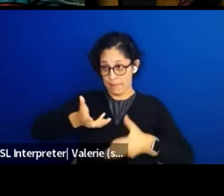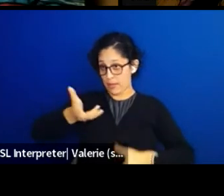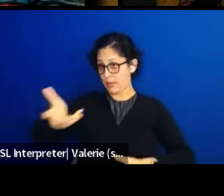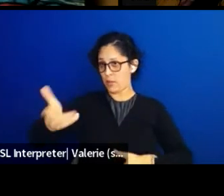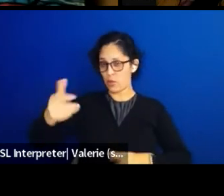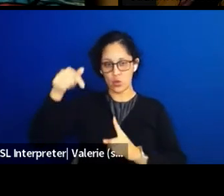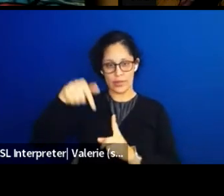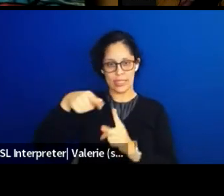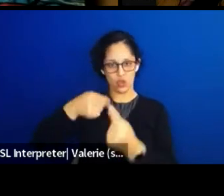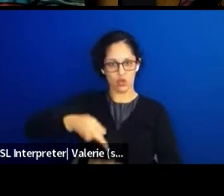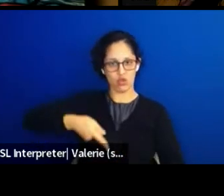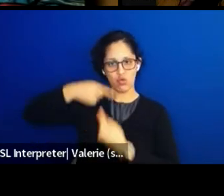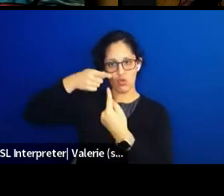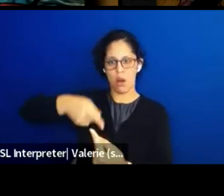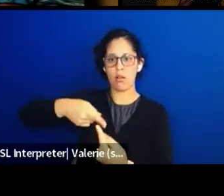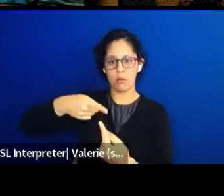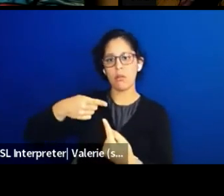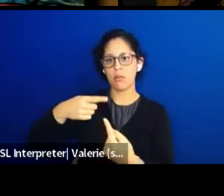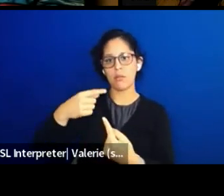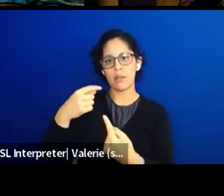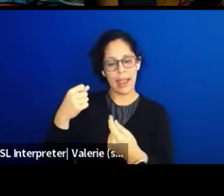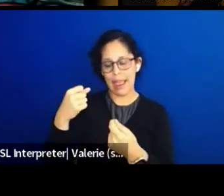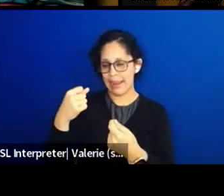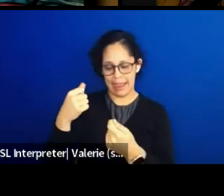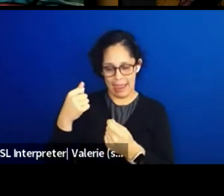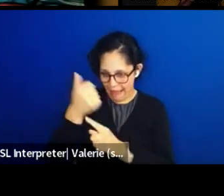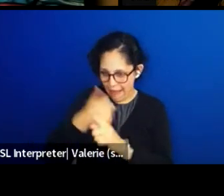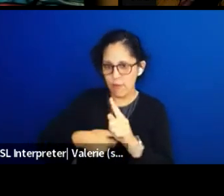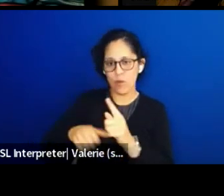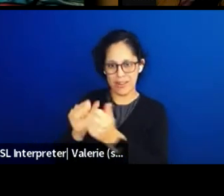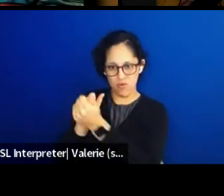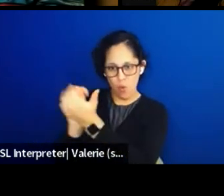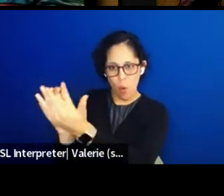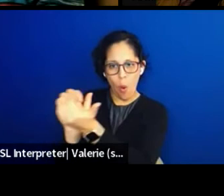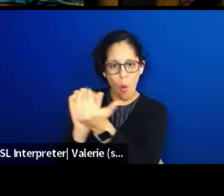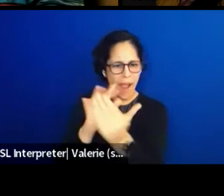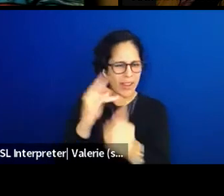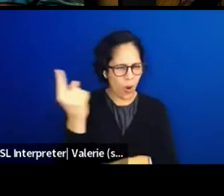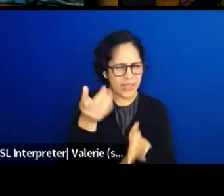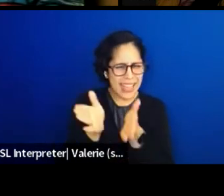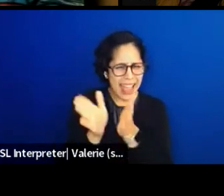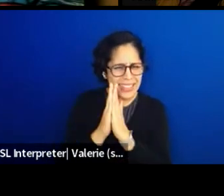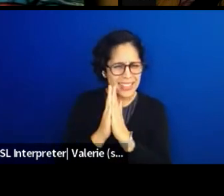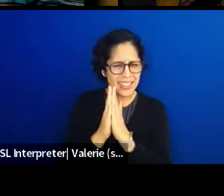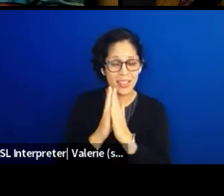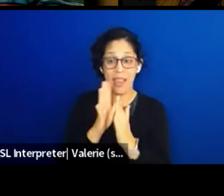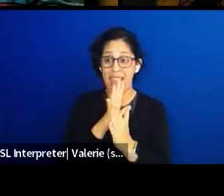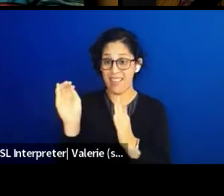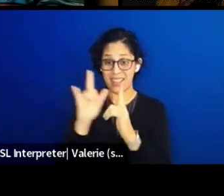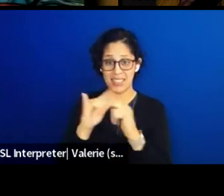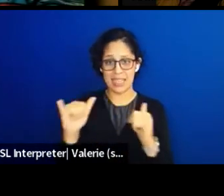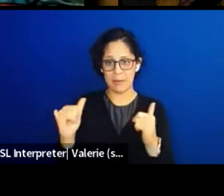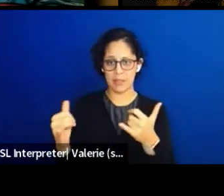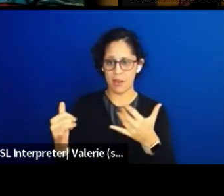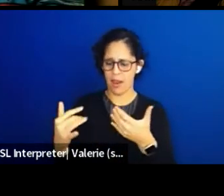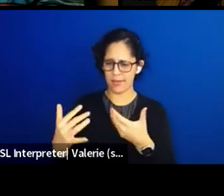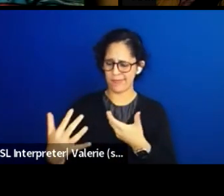in all ways, and that you're asking and being so... We were so full of gratitude that we had these opportunities